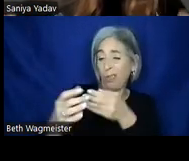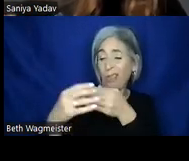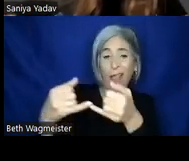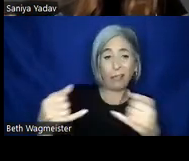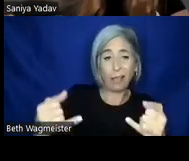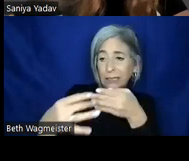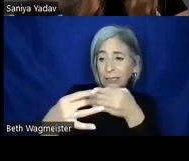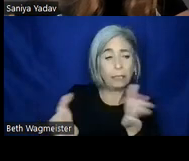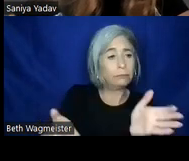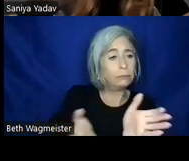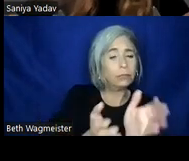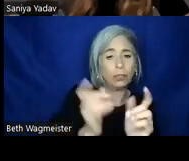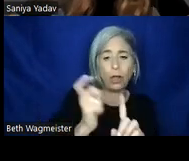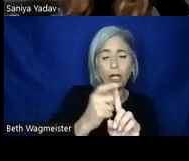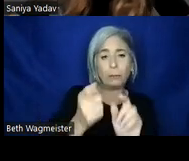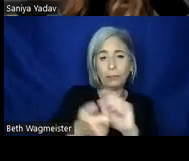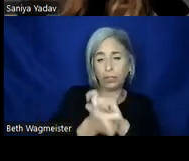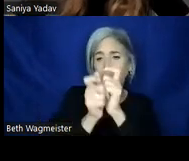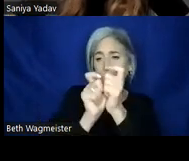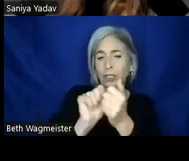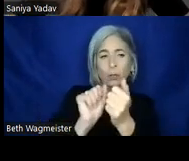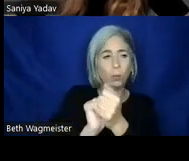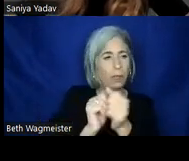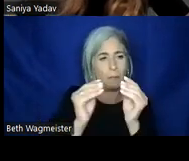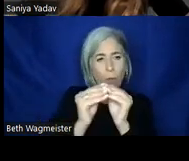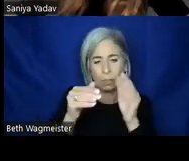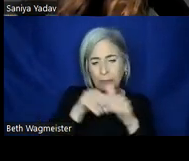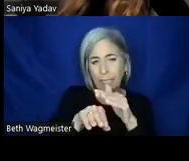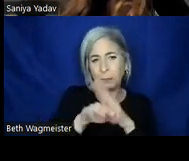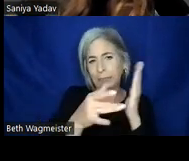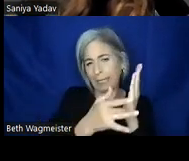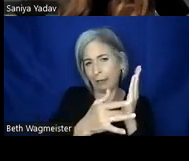enable, automating the transformation towards another accessible technology and working with